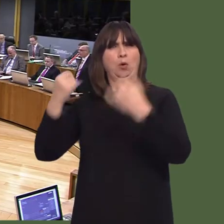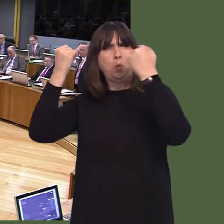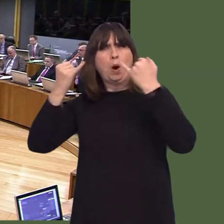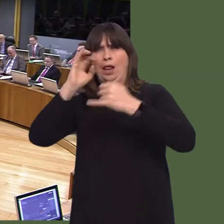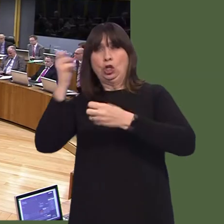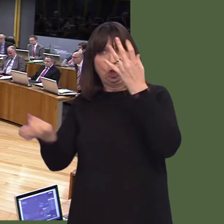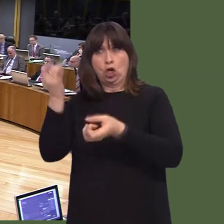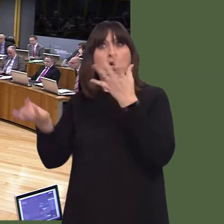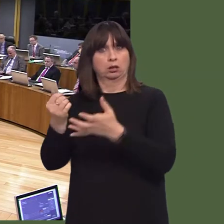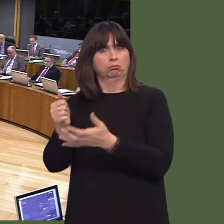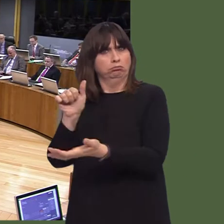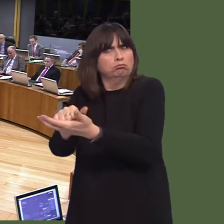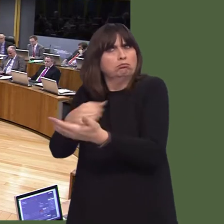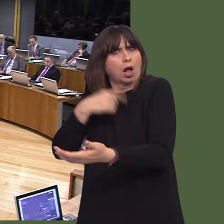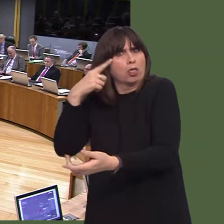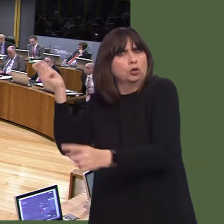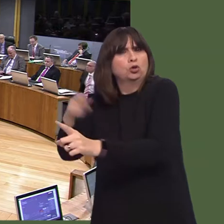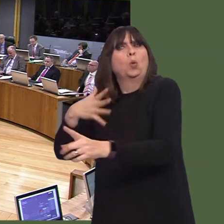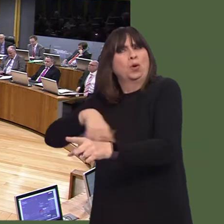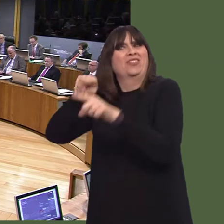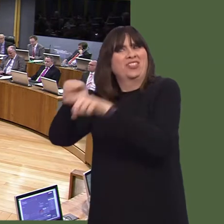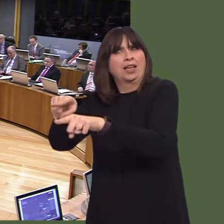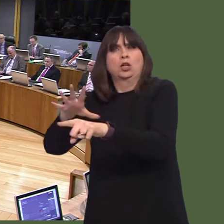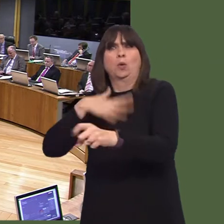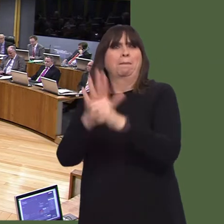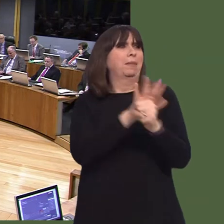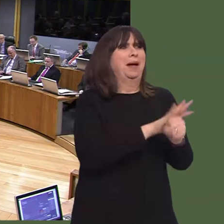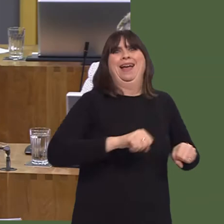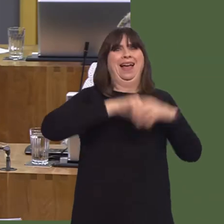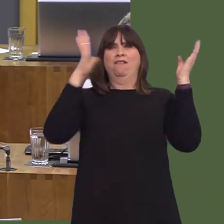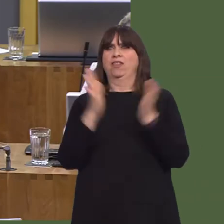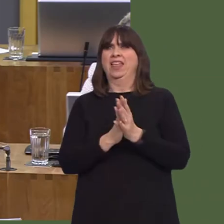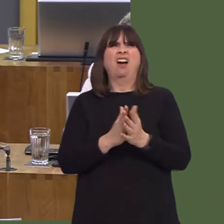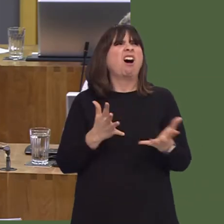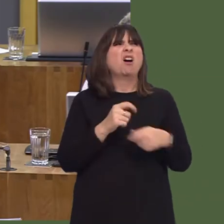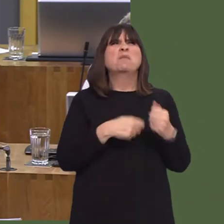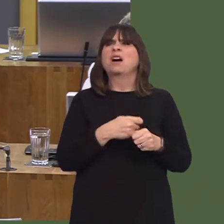This document, I presume, is the driver for economic policy coming out of the Government